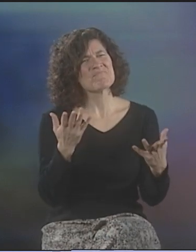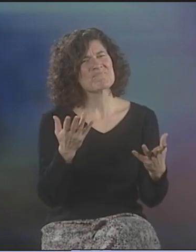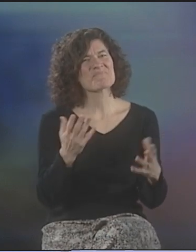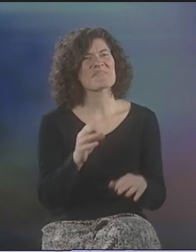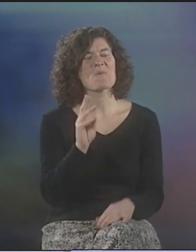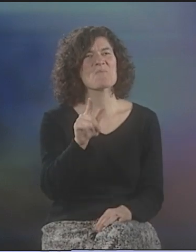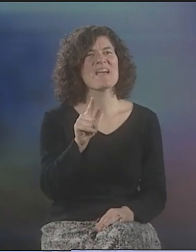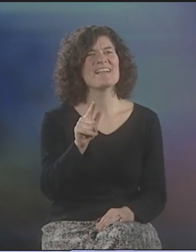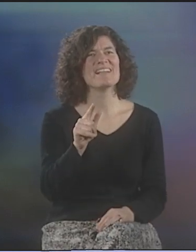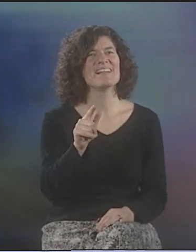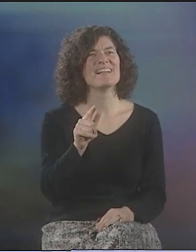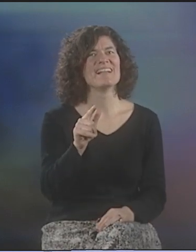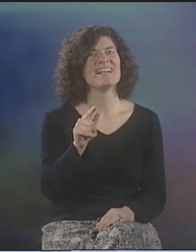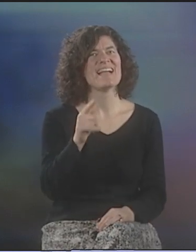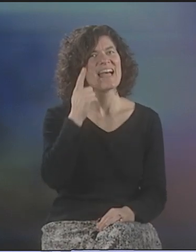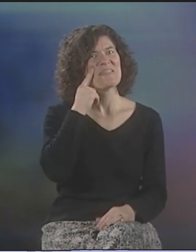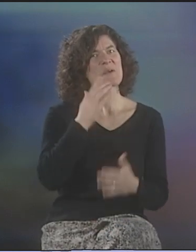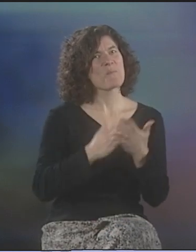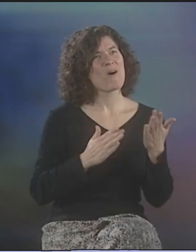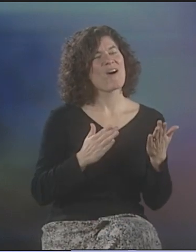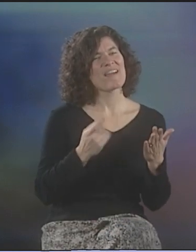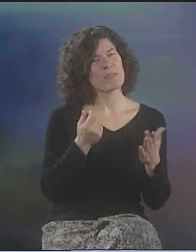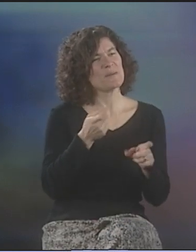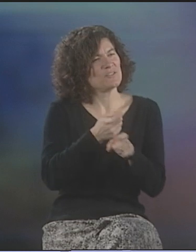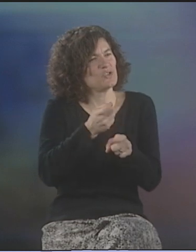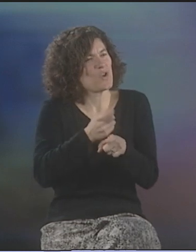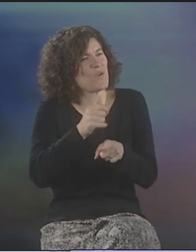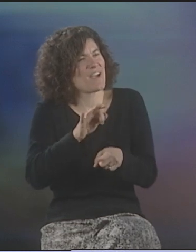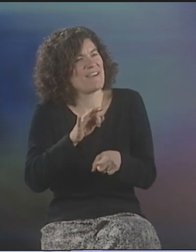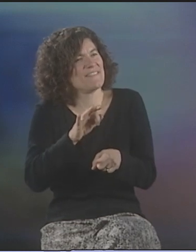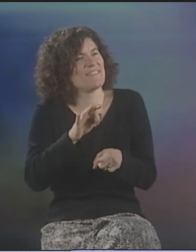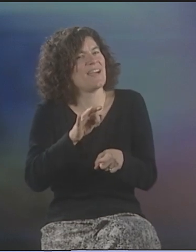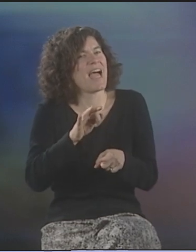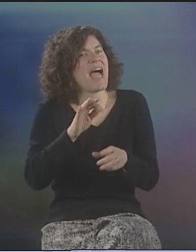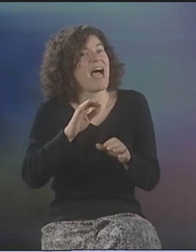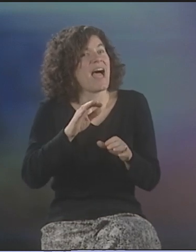AND THE NAME CAME ABOUT. WELL, PARTIALLY, IT WAS A JOKE.